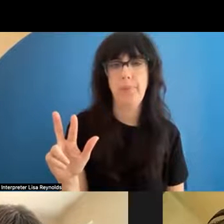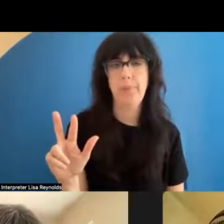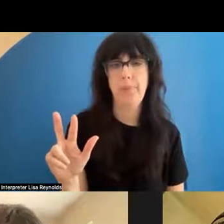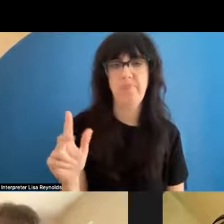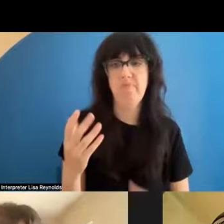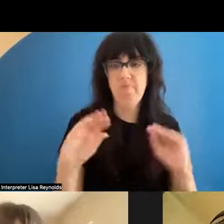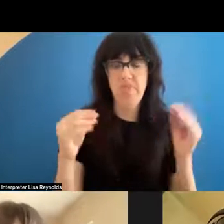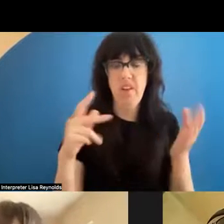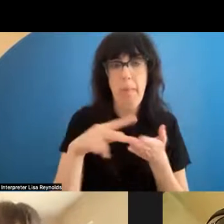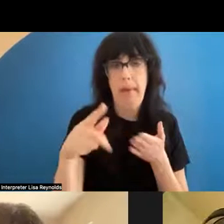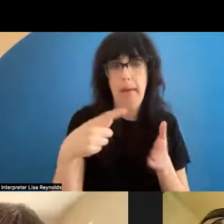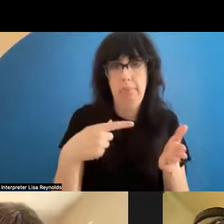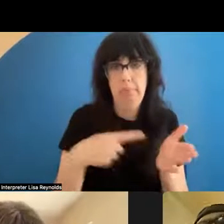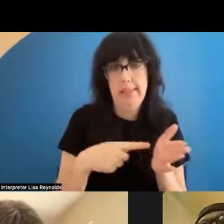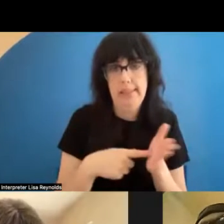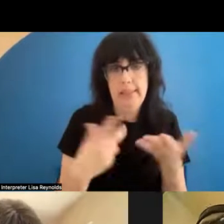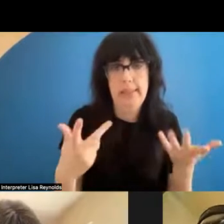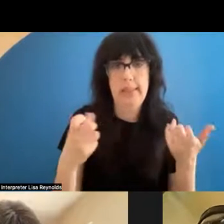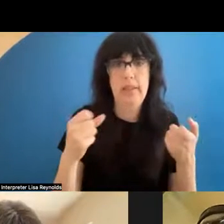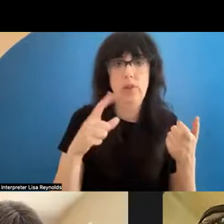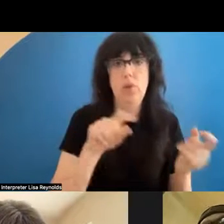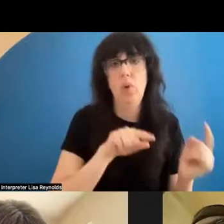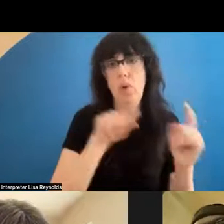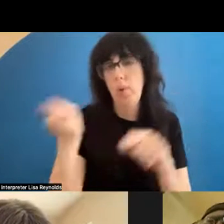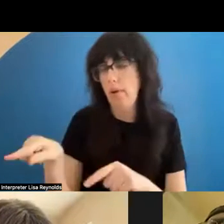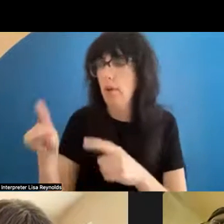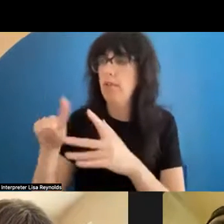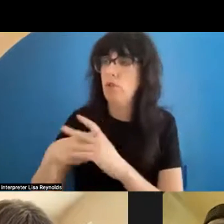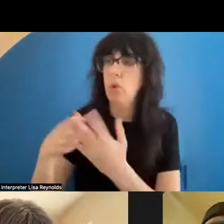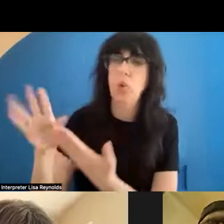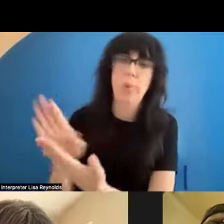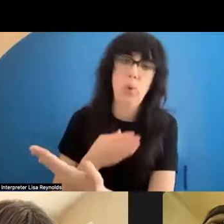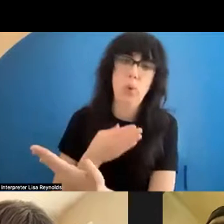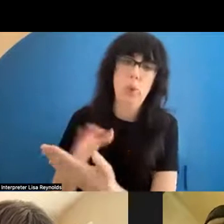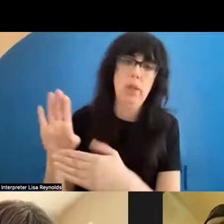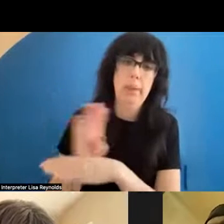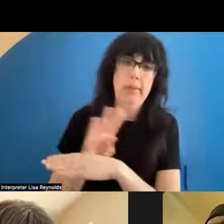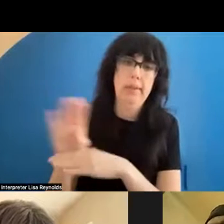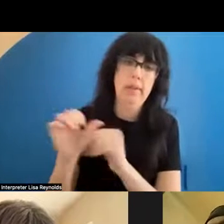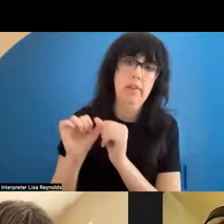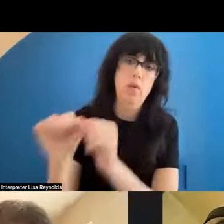I went off and started doing some music and went into the music business for a while until